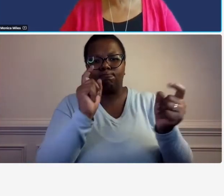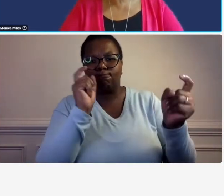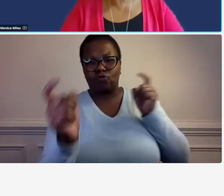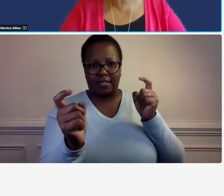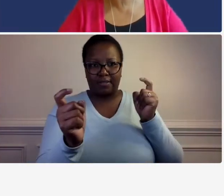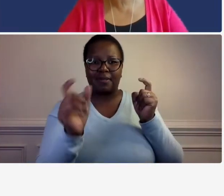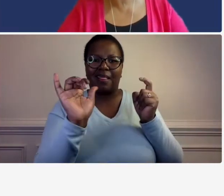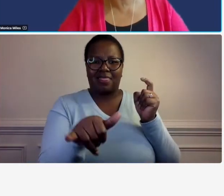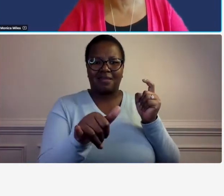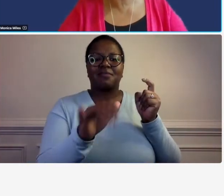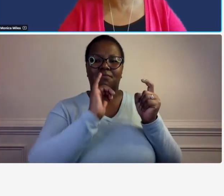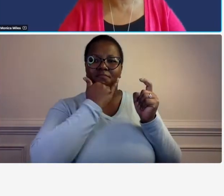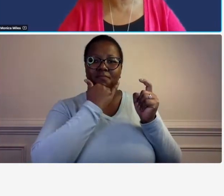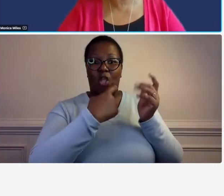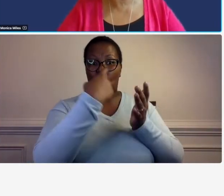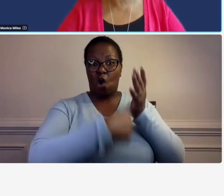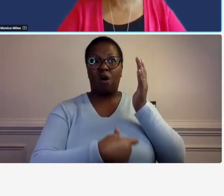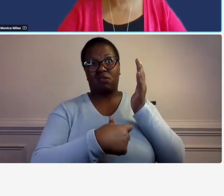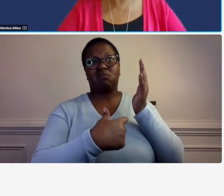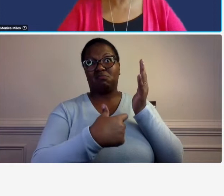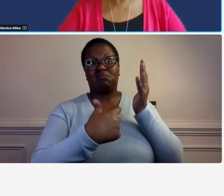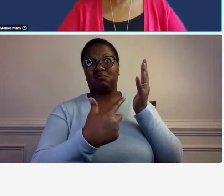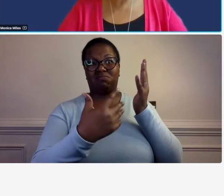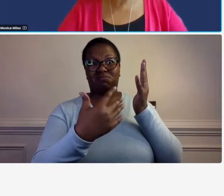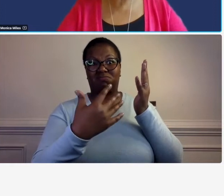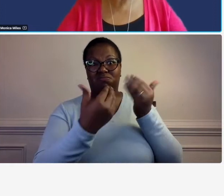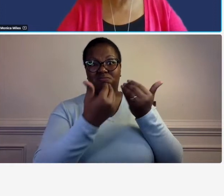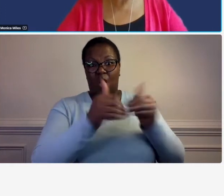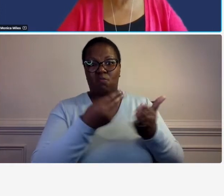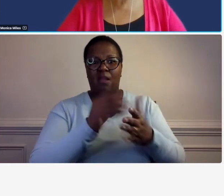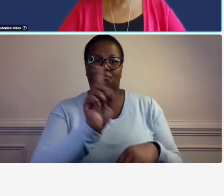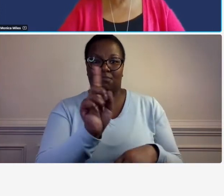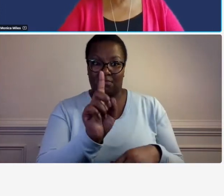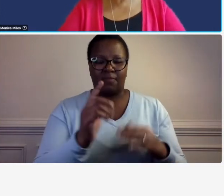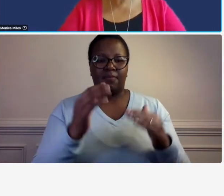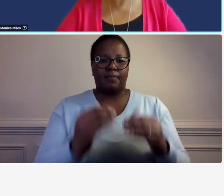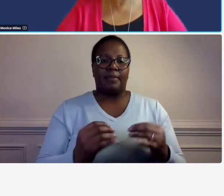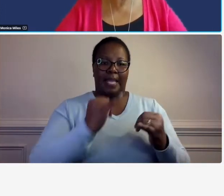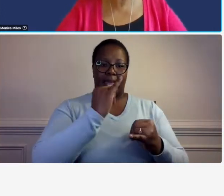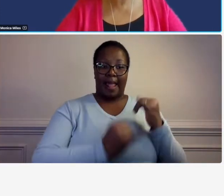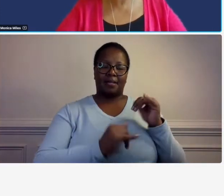the costs are allocated properly okay and finally consistent the final highlighted word